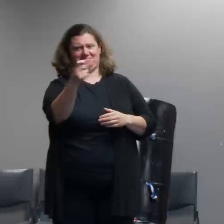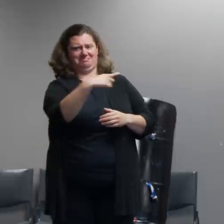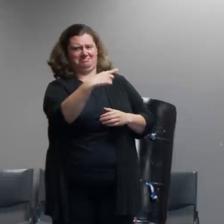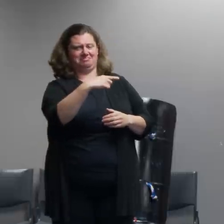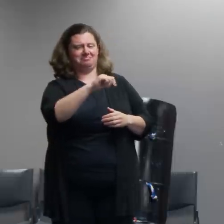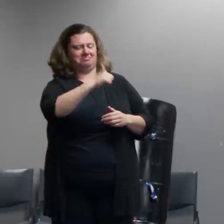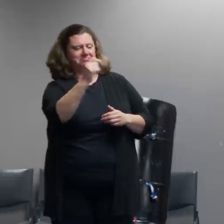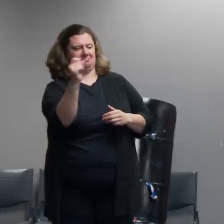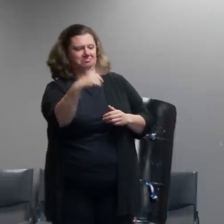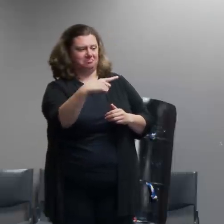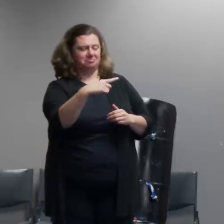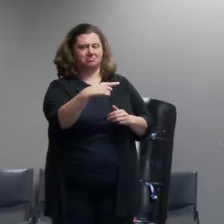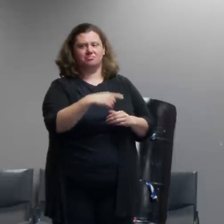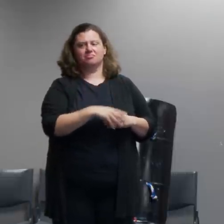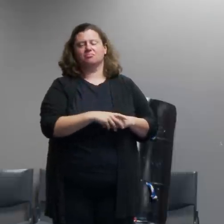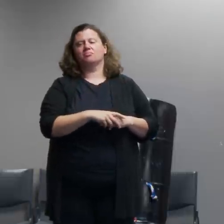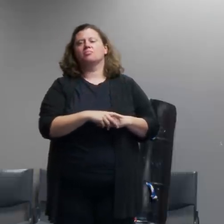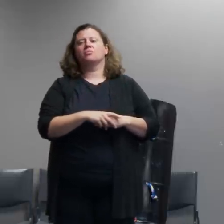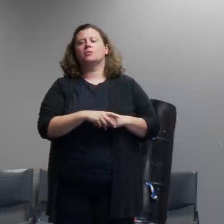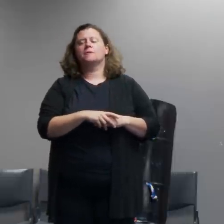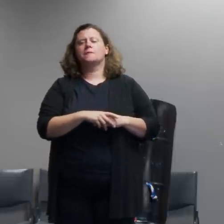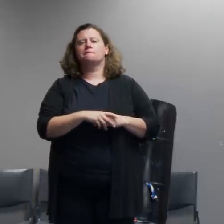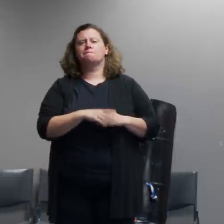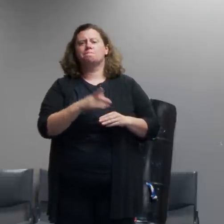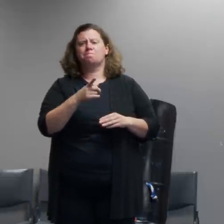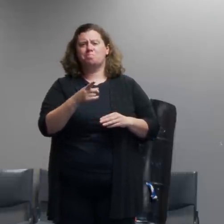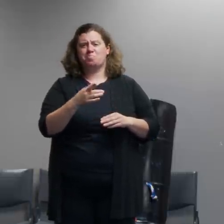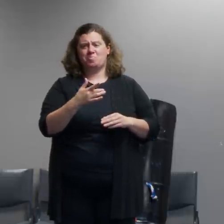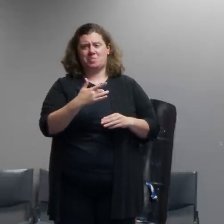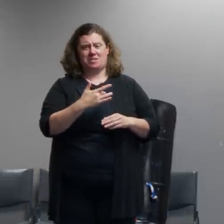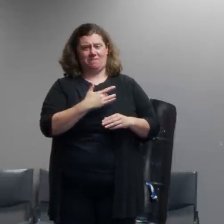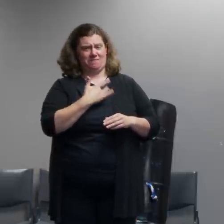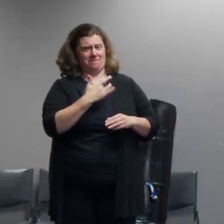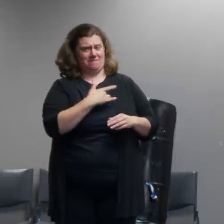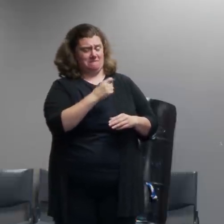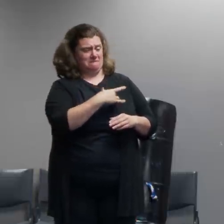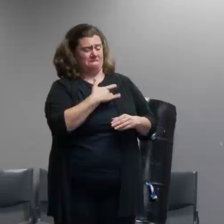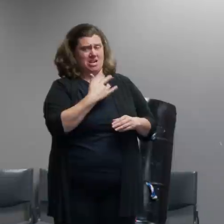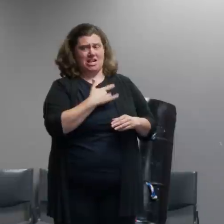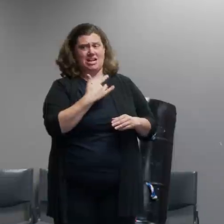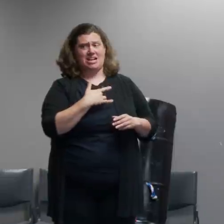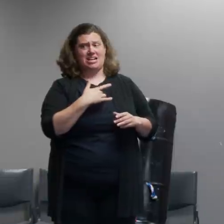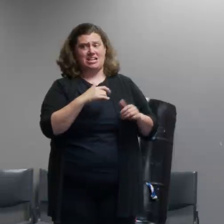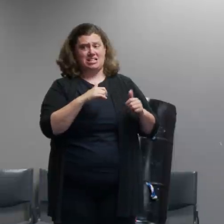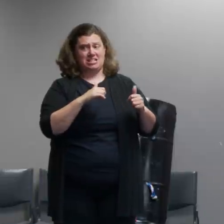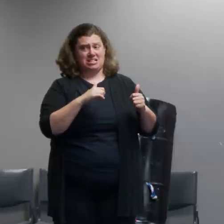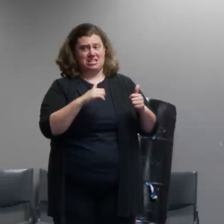you know do you do you feel as an agency and also yourself you can speak personally that it's appropriate for the federal